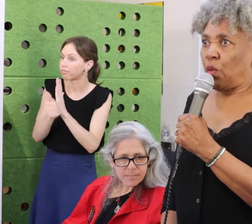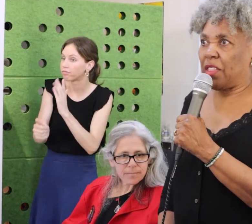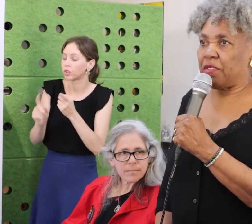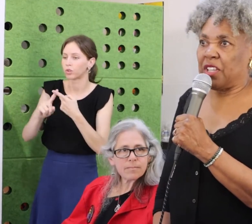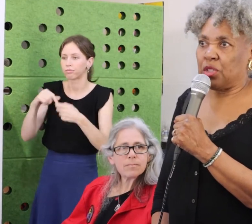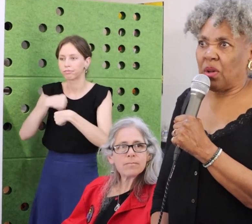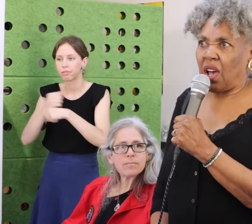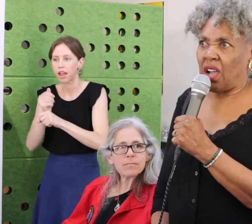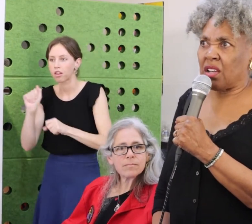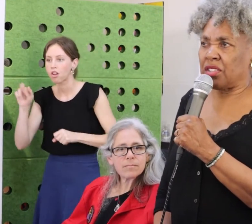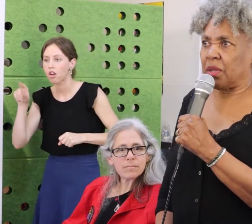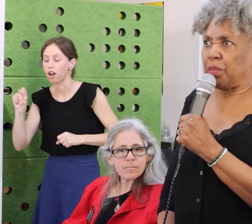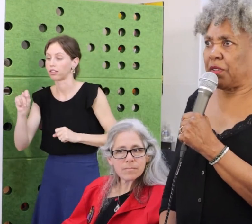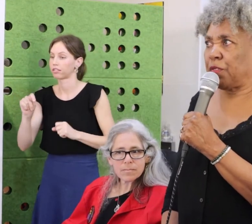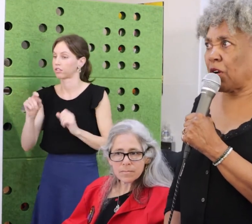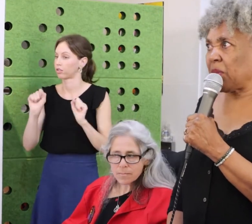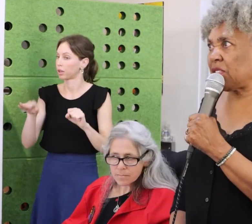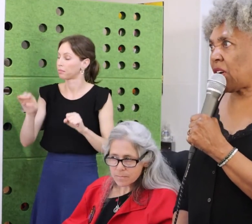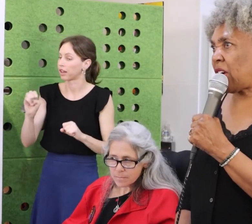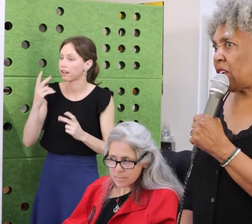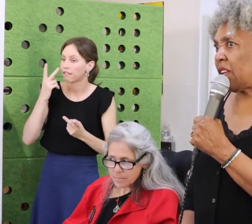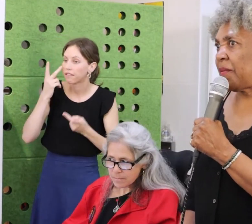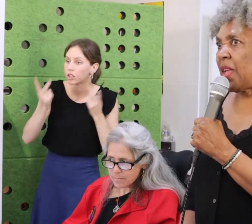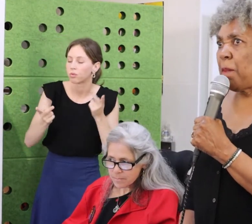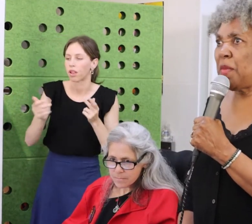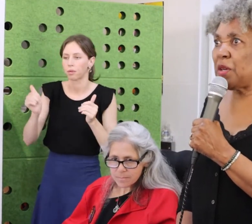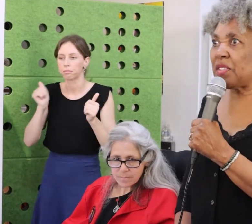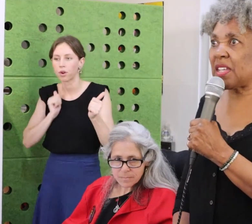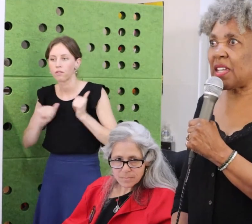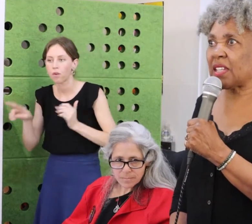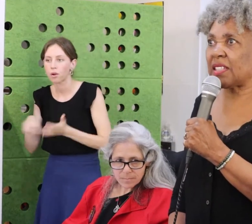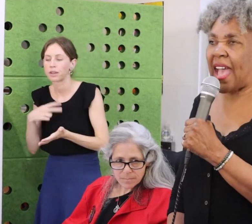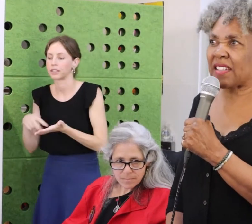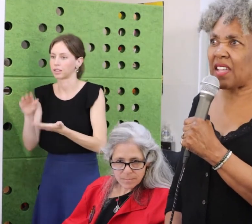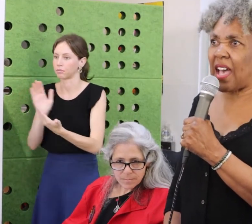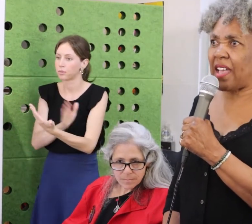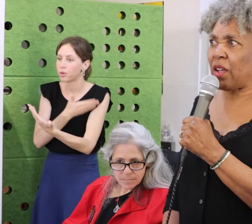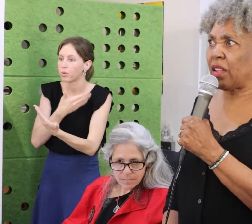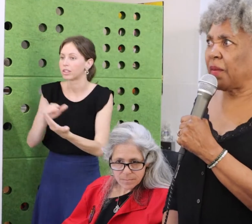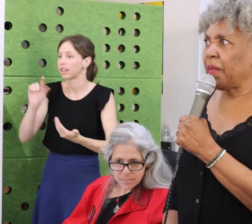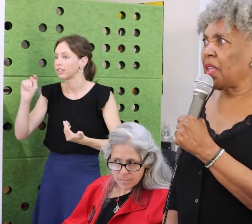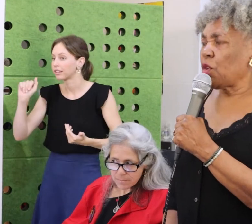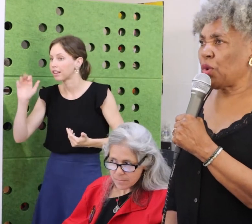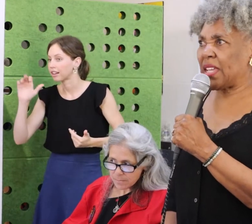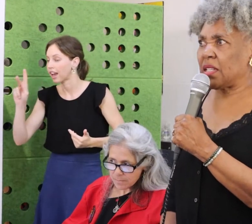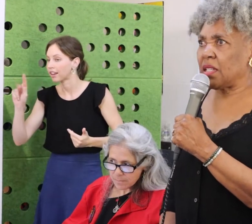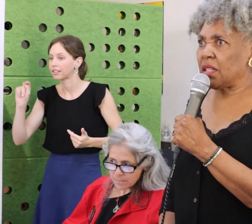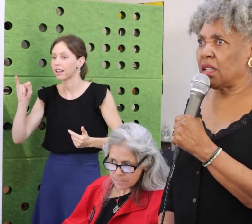I also am a very proud cochair of the CCDC board with my cohort